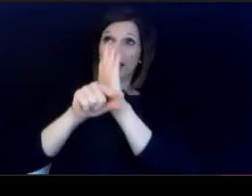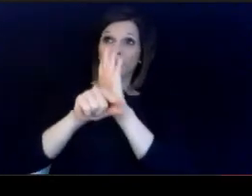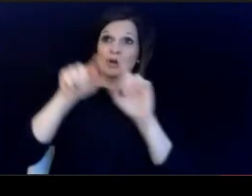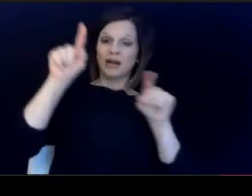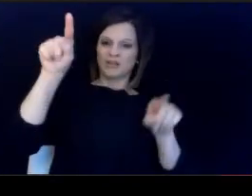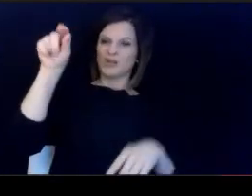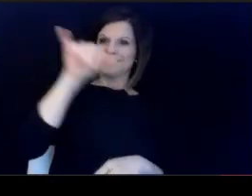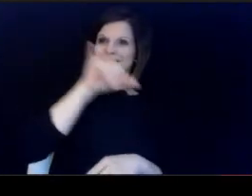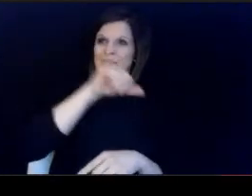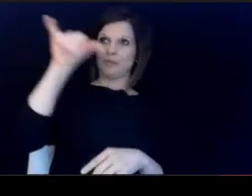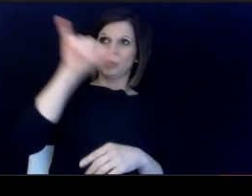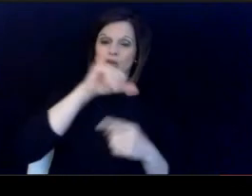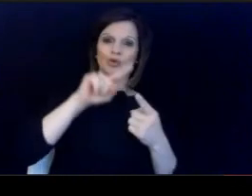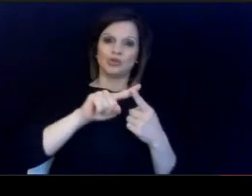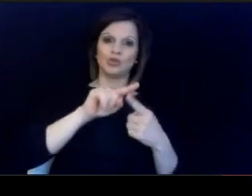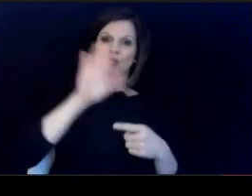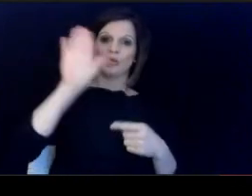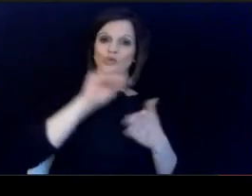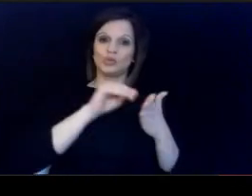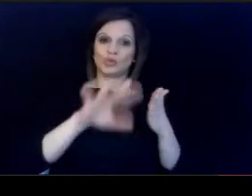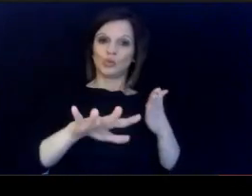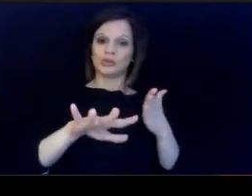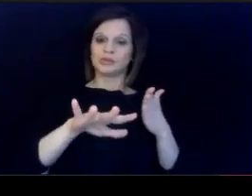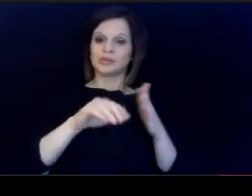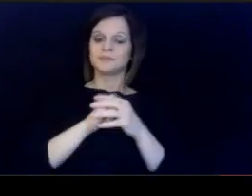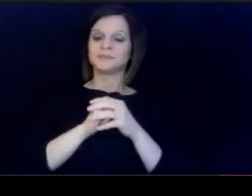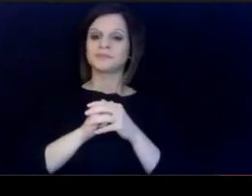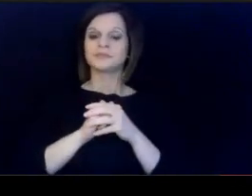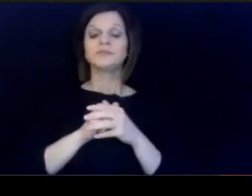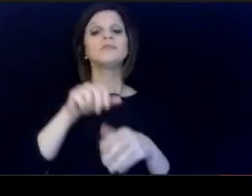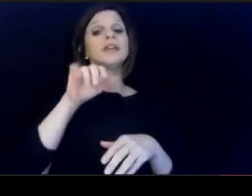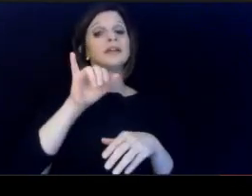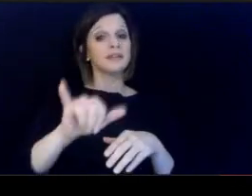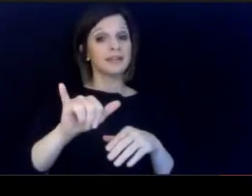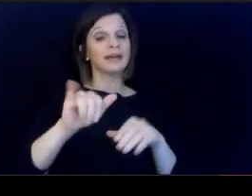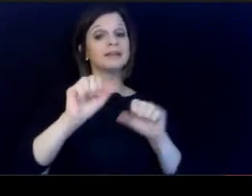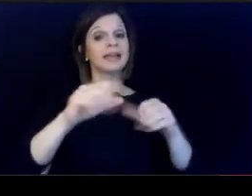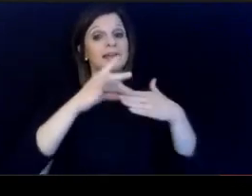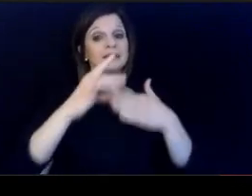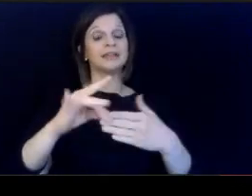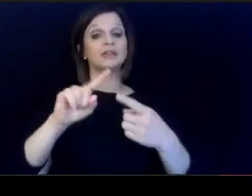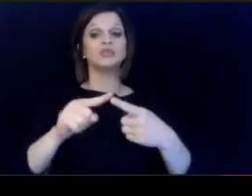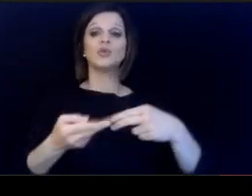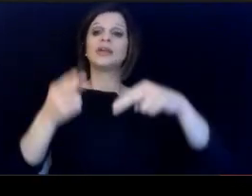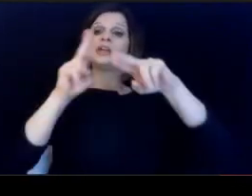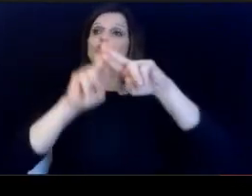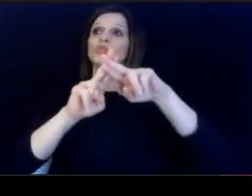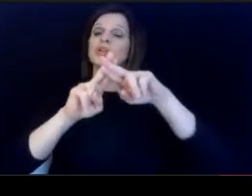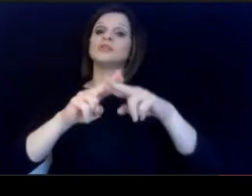of teachers are similar to their students. Kelly to increase student achievement, lord.